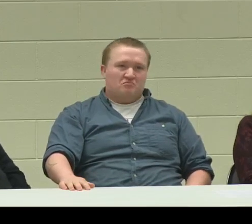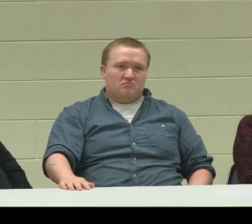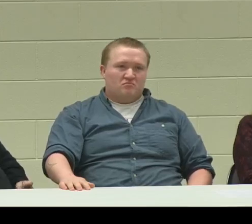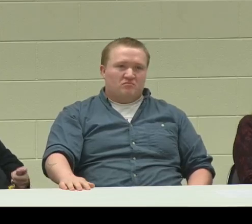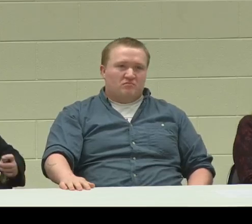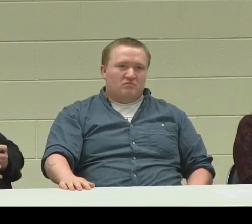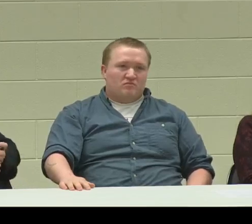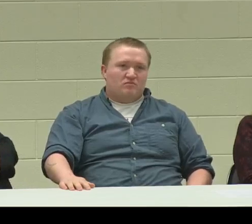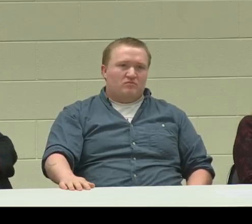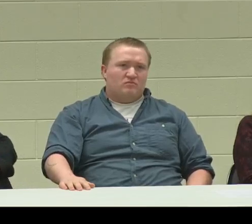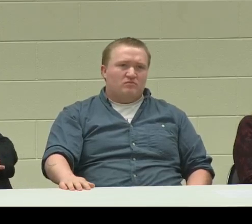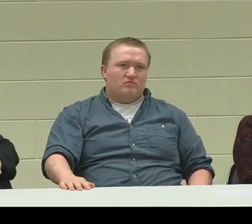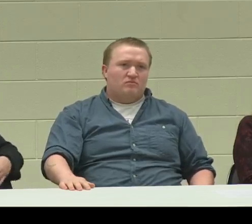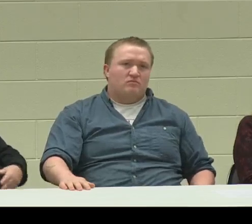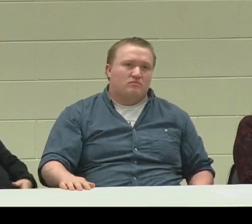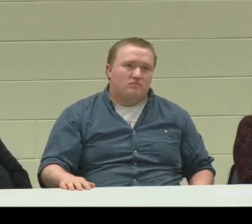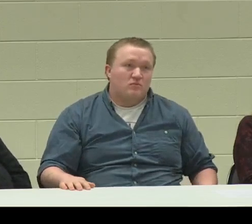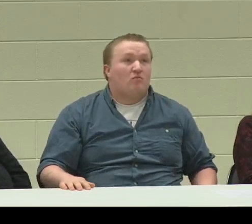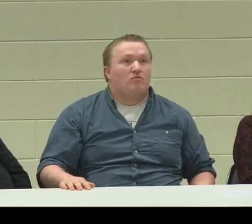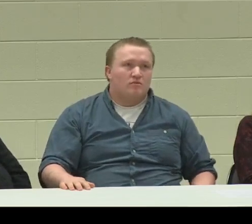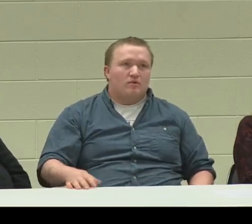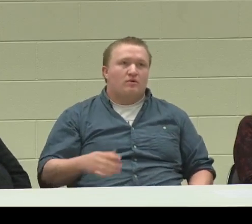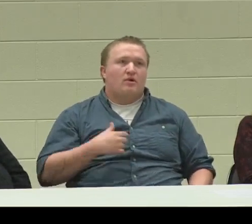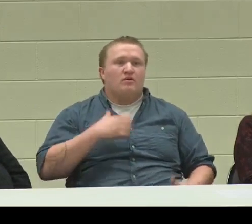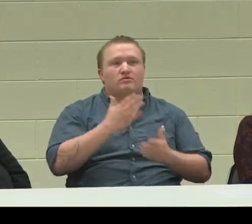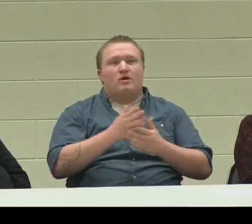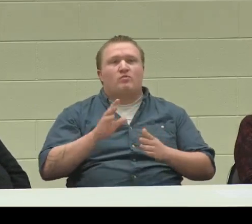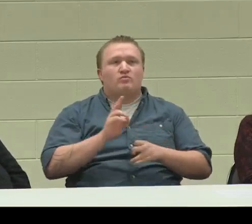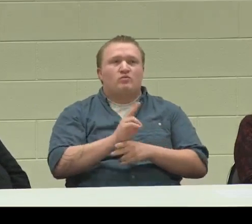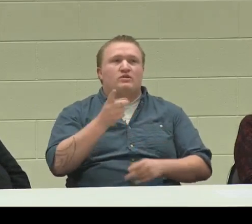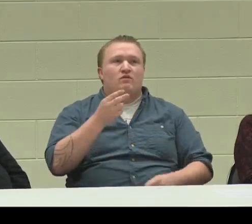When did you stop using DVR?